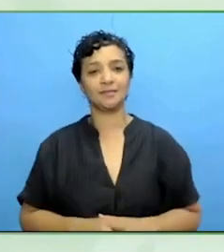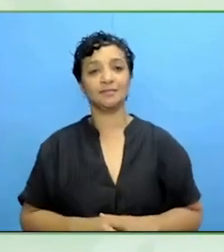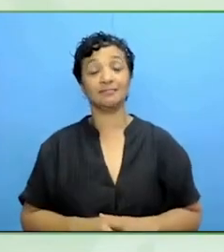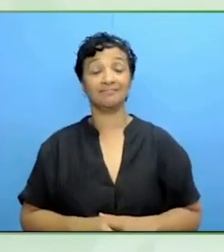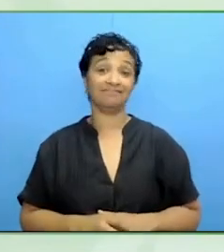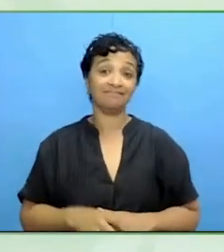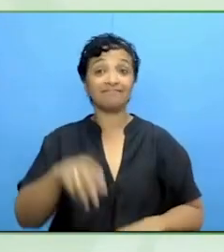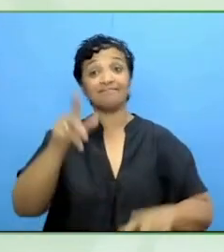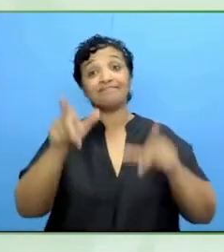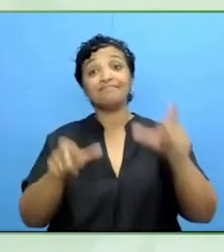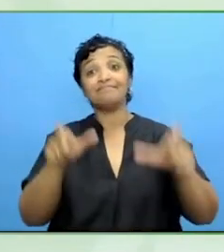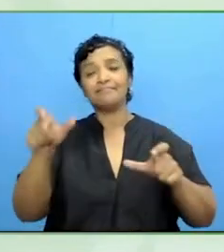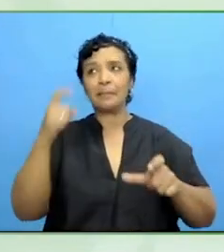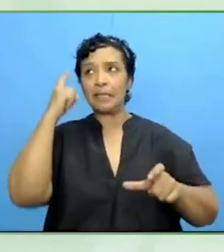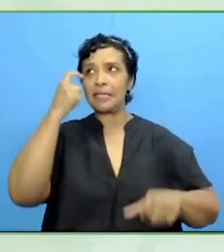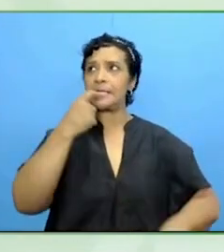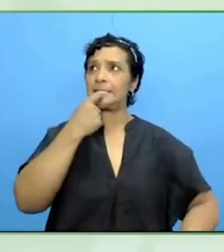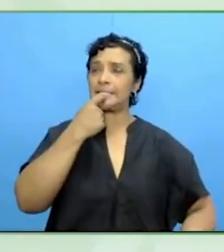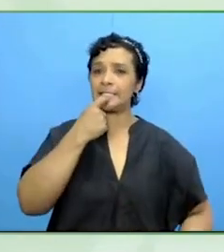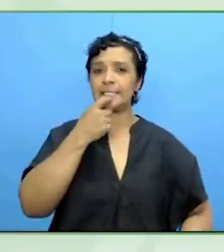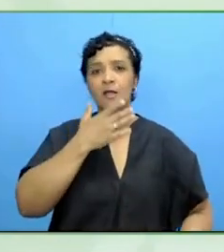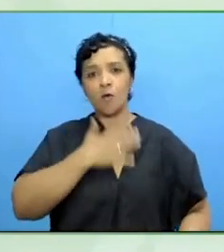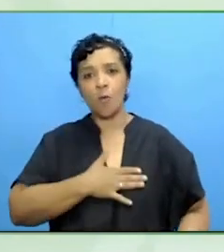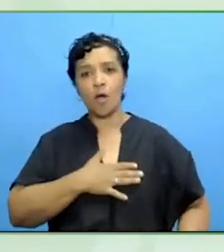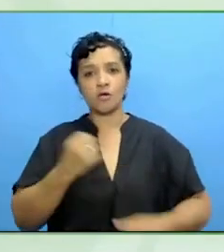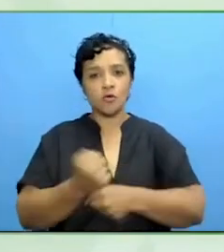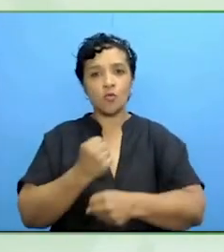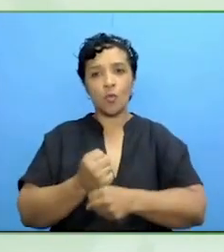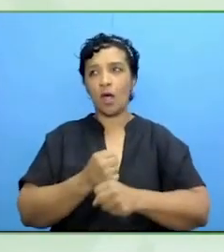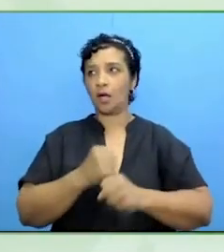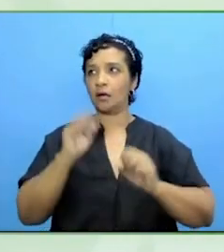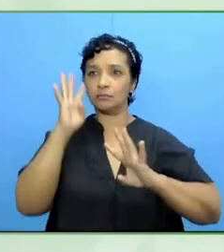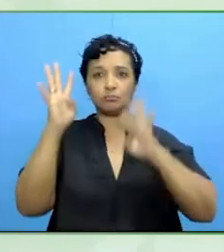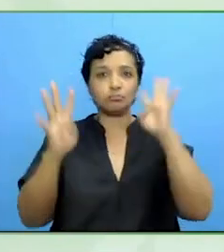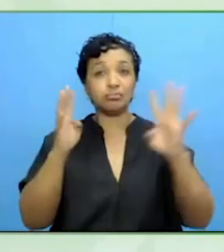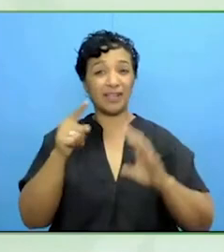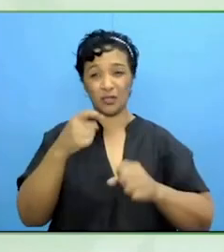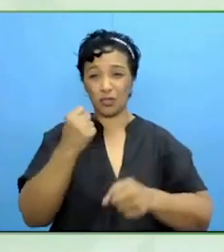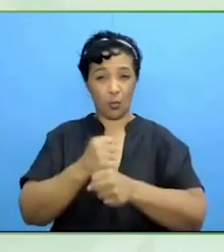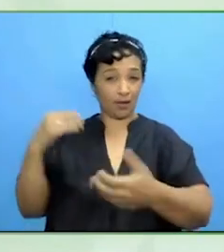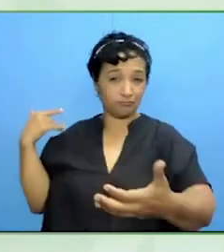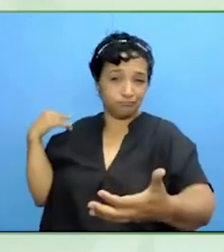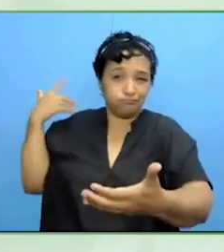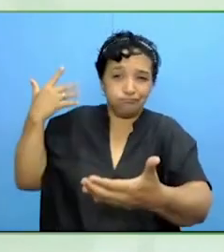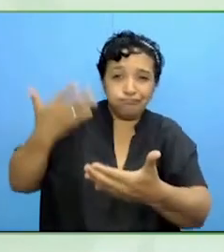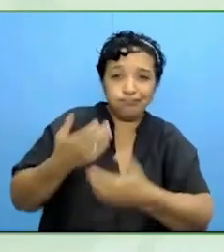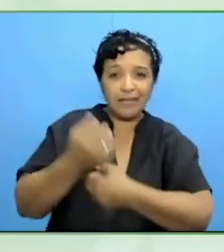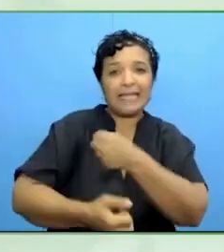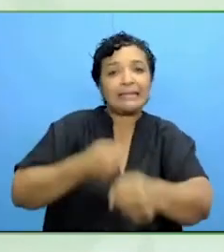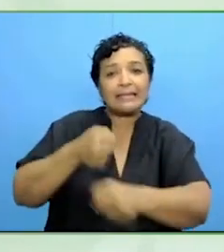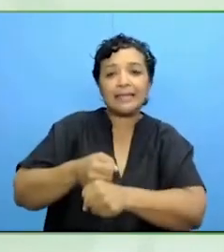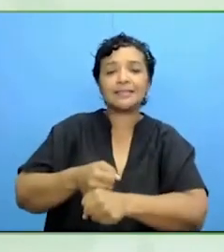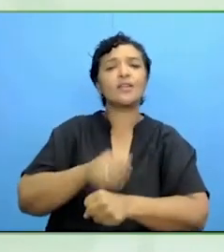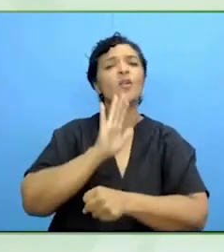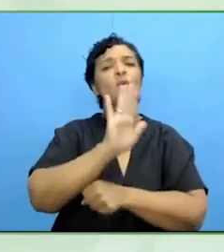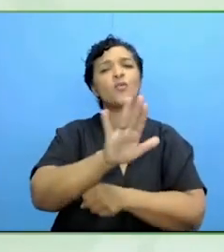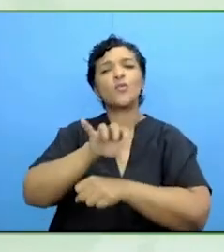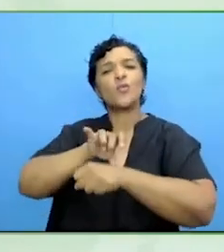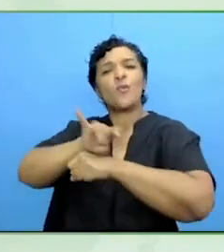your career, social innovators, you have been in the space for a long time - what is your advice to anybody trying to drive inclusion change for